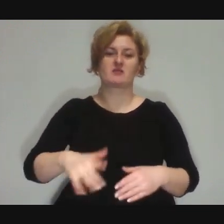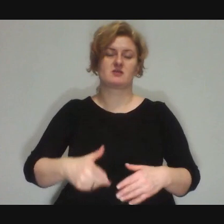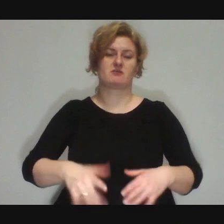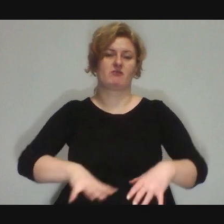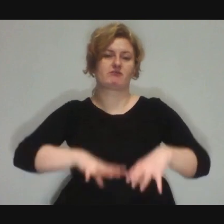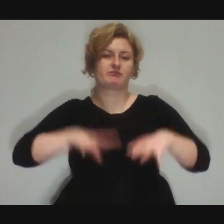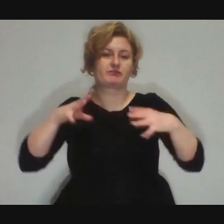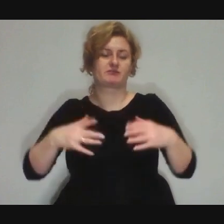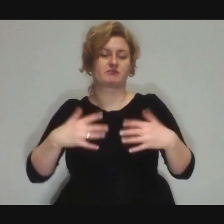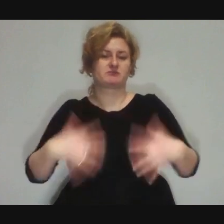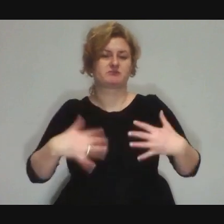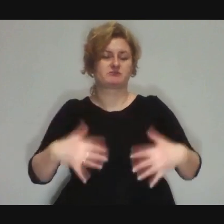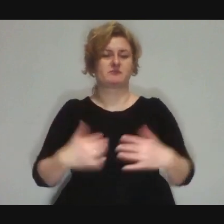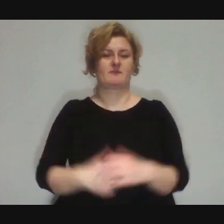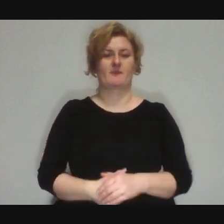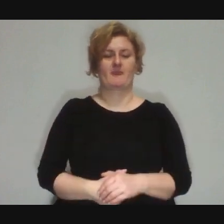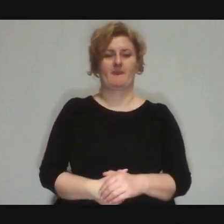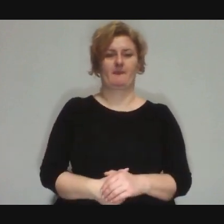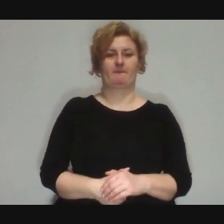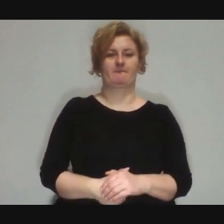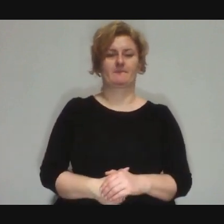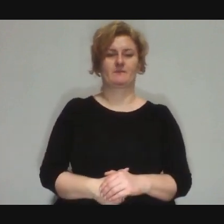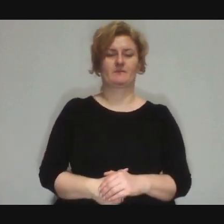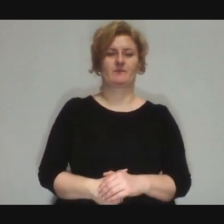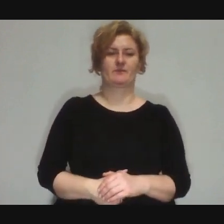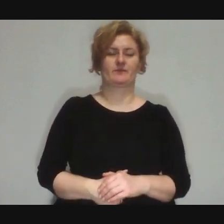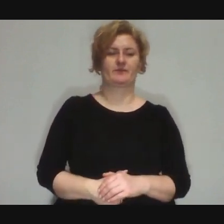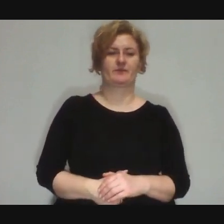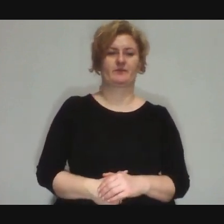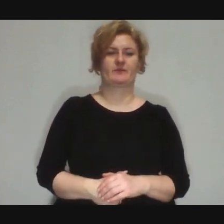and it's something so normal... and now there is an option,